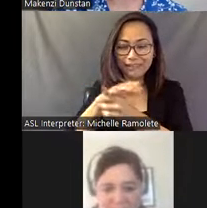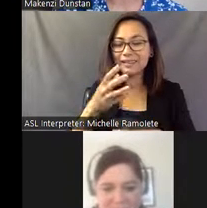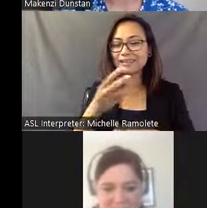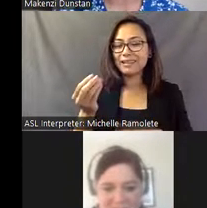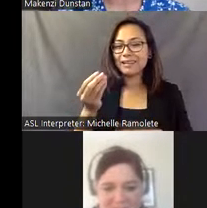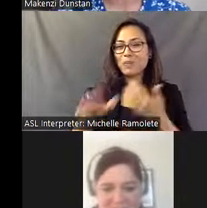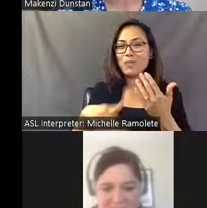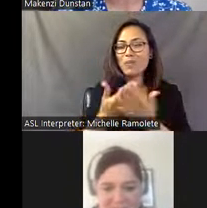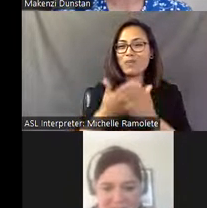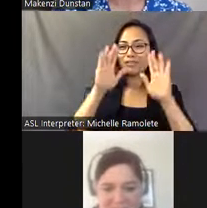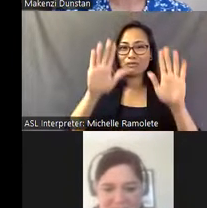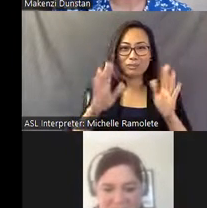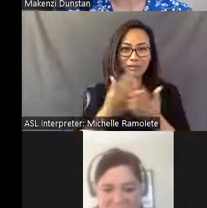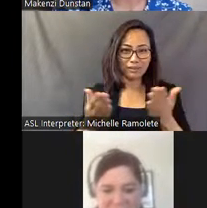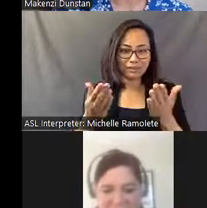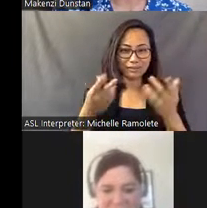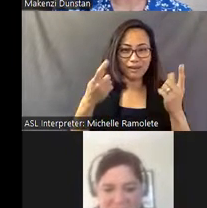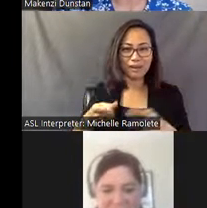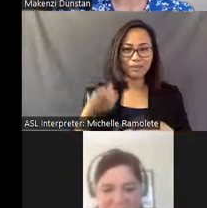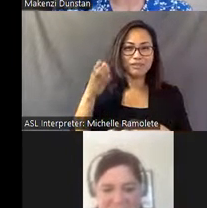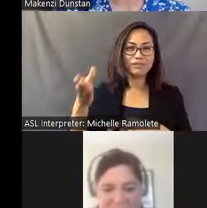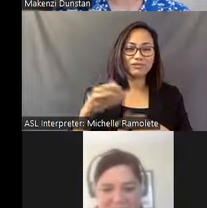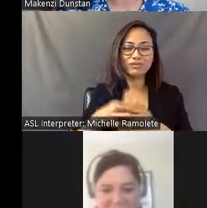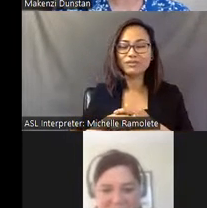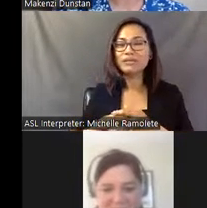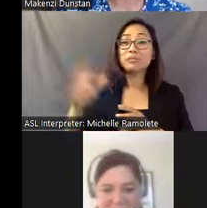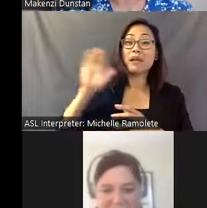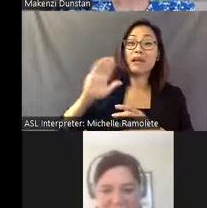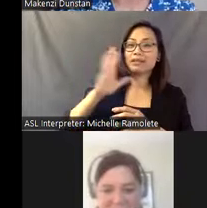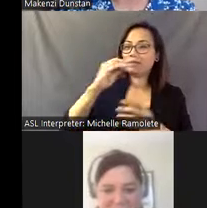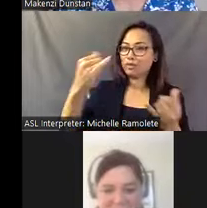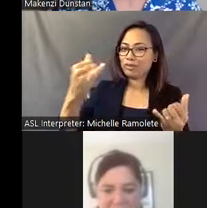things that have happened there, past and present- and sounds like future as well- things